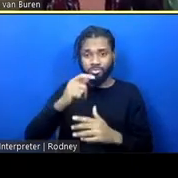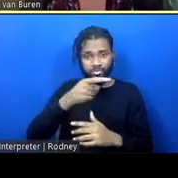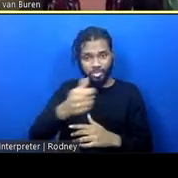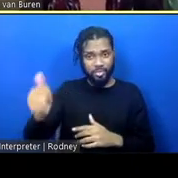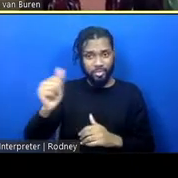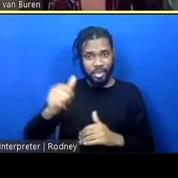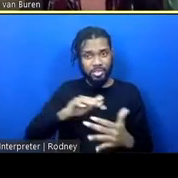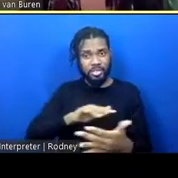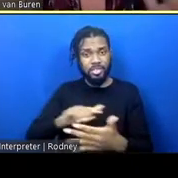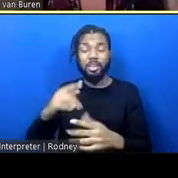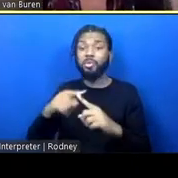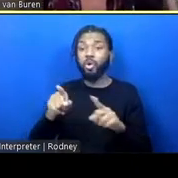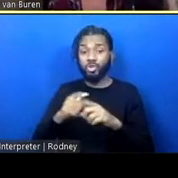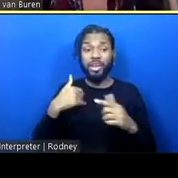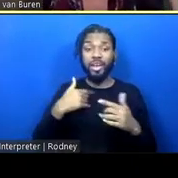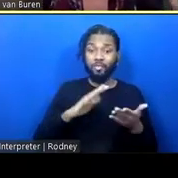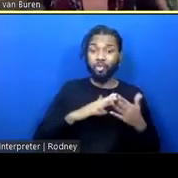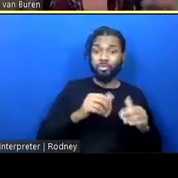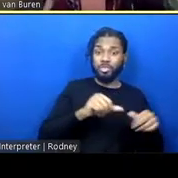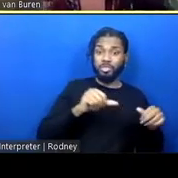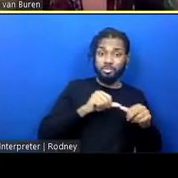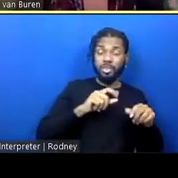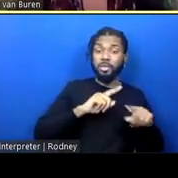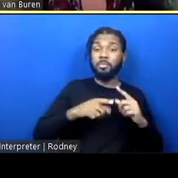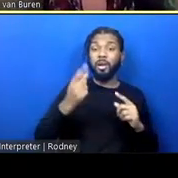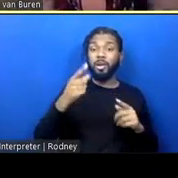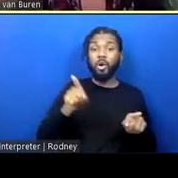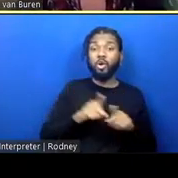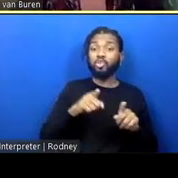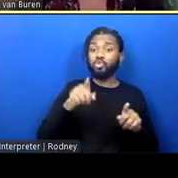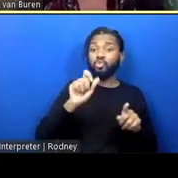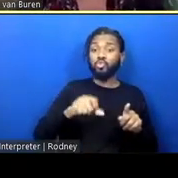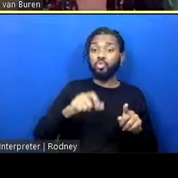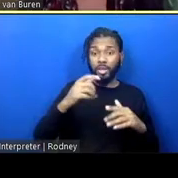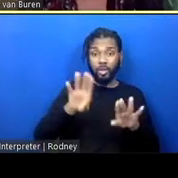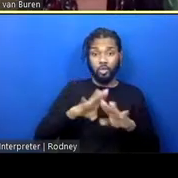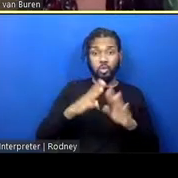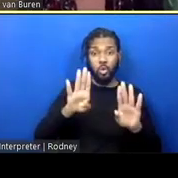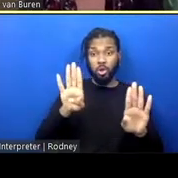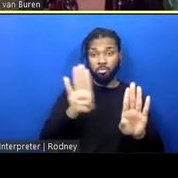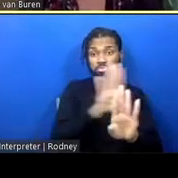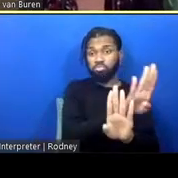community, or even slide open their door so their room can become part of that community.